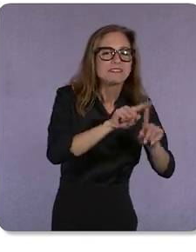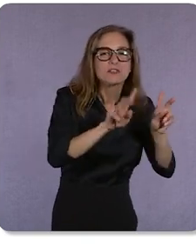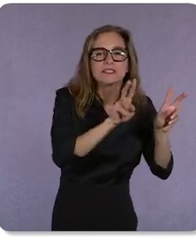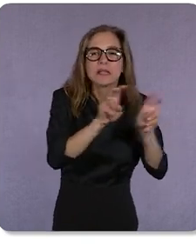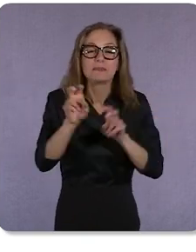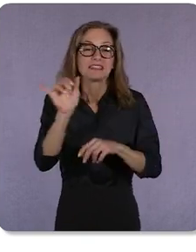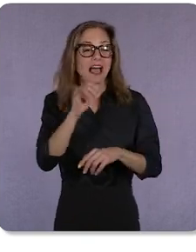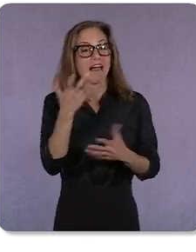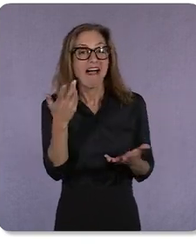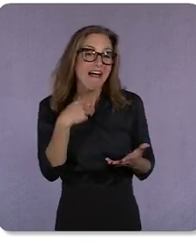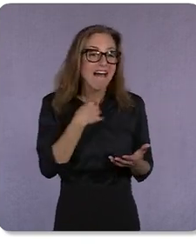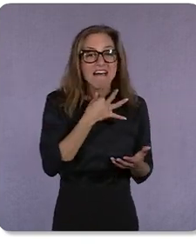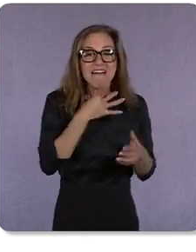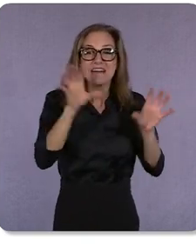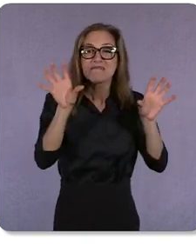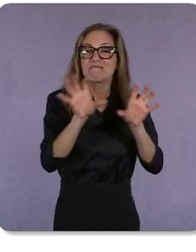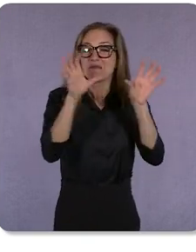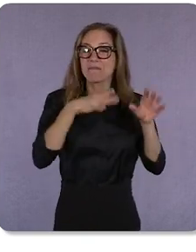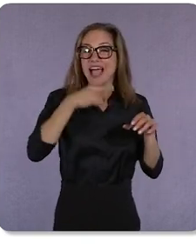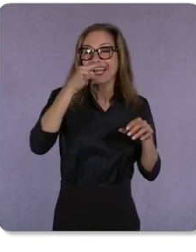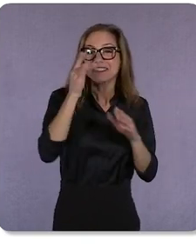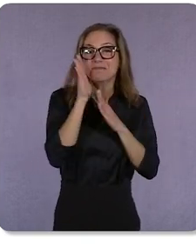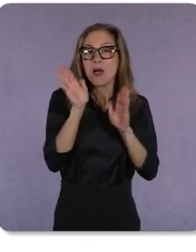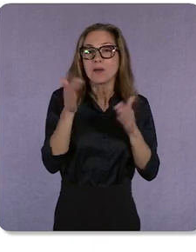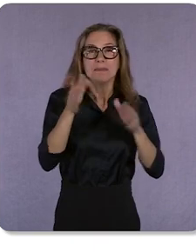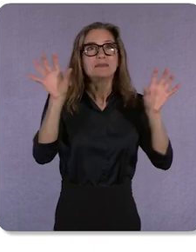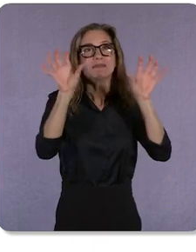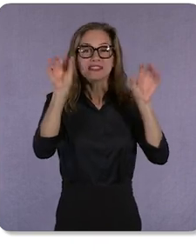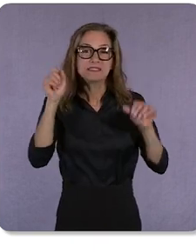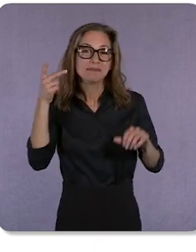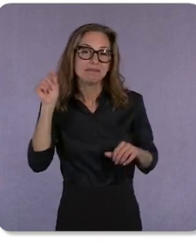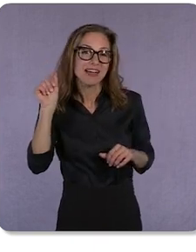bedroom with a space theme. And there are so many moments